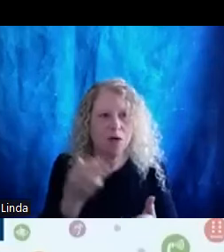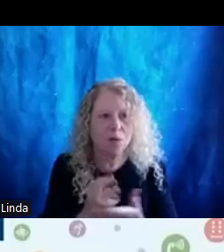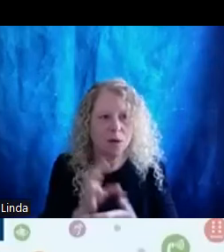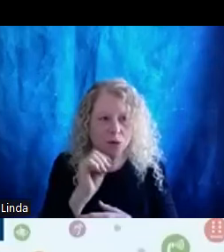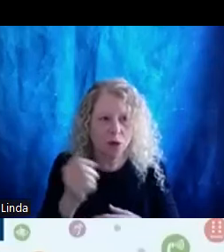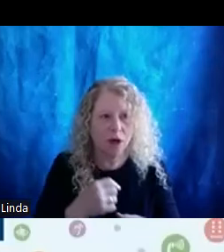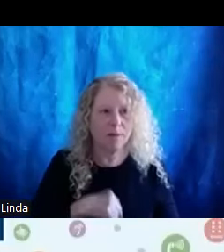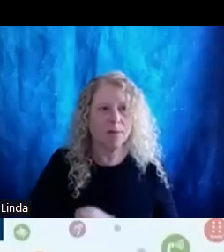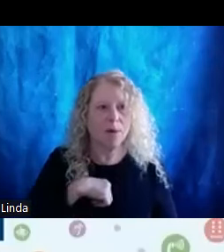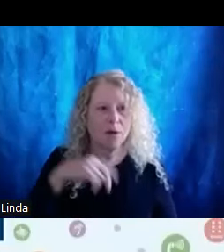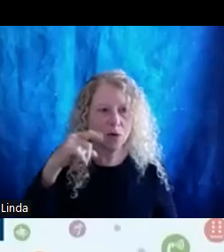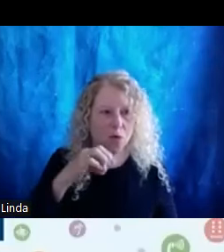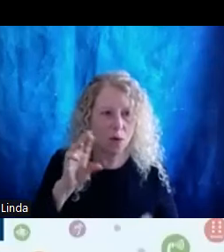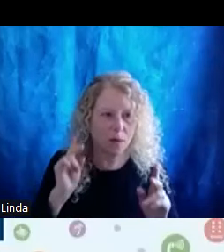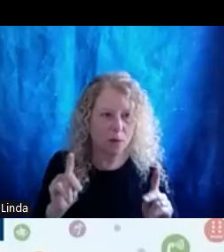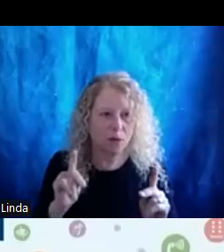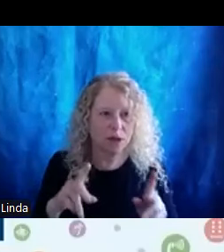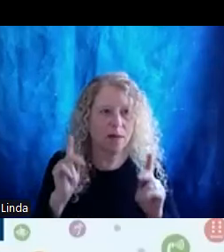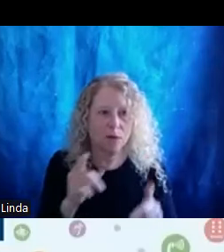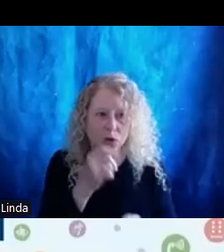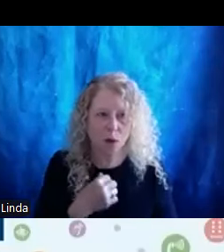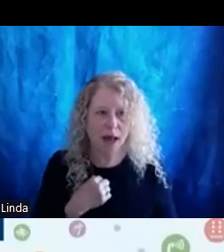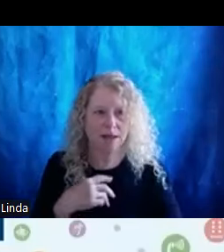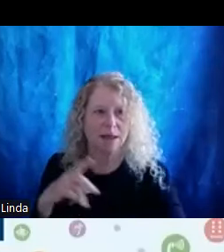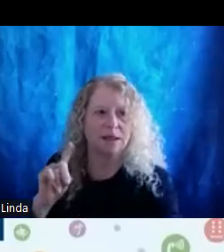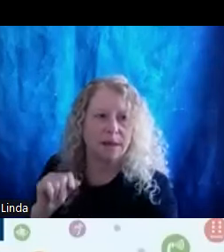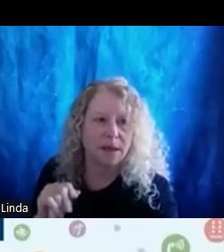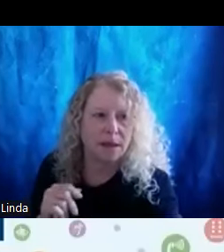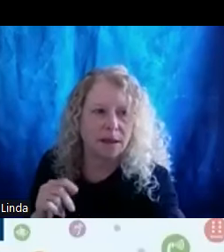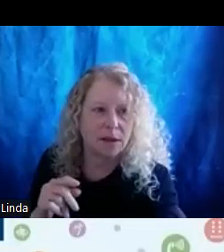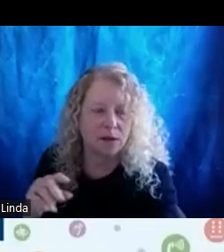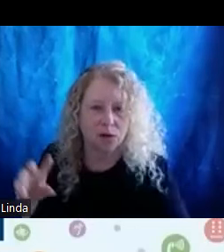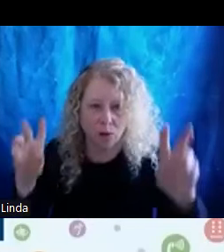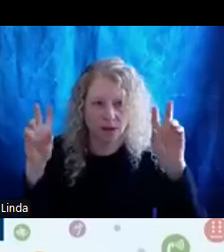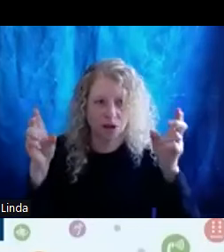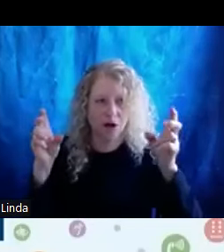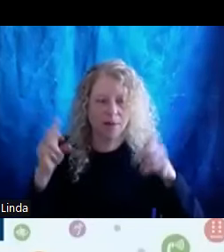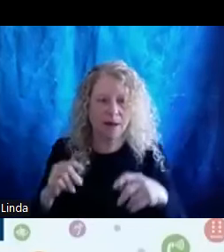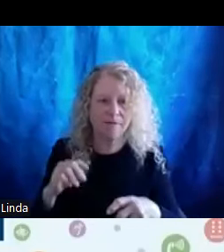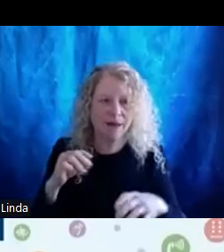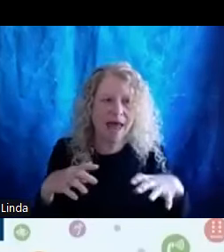And so this topic of systemic barriers and the intersectionality. Of identities with disabilities